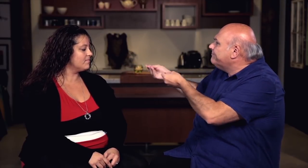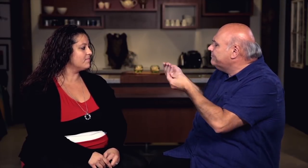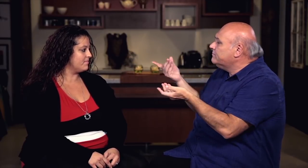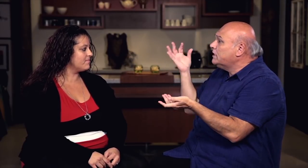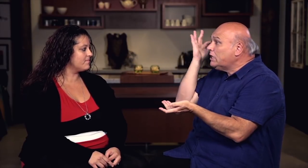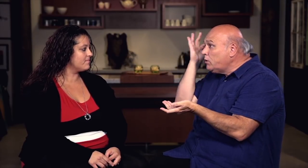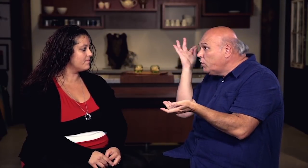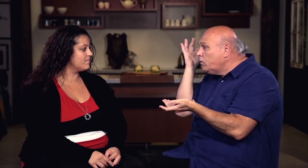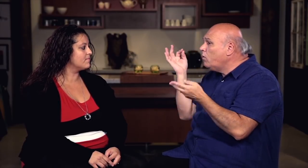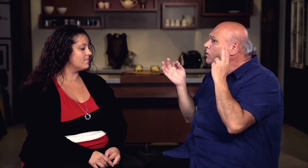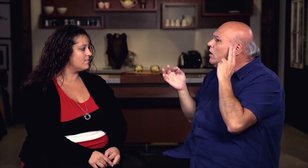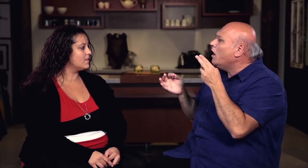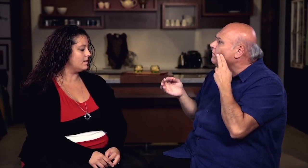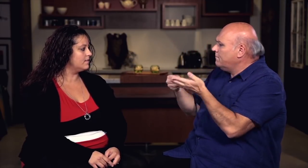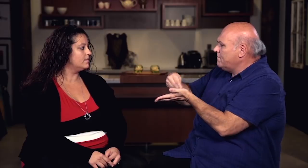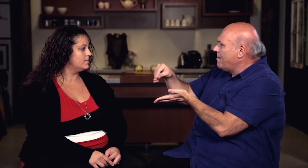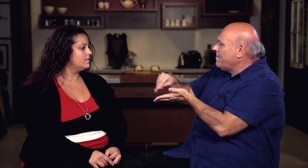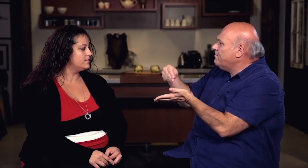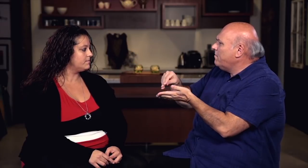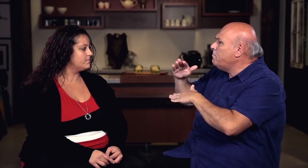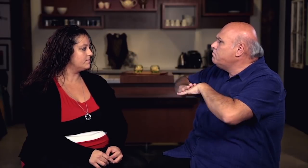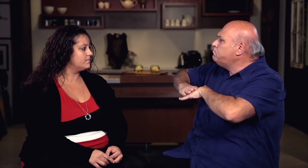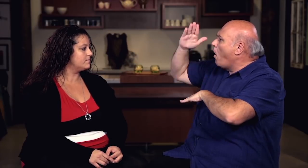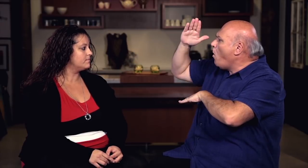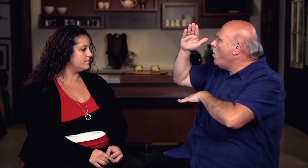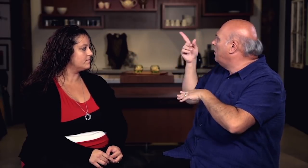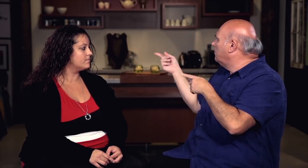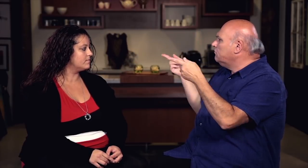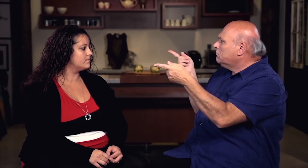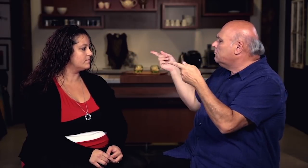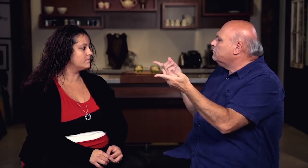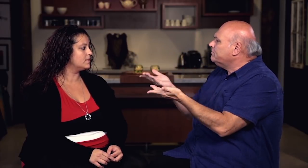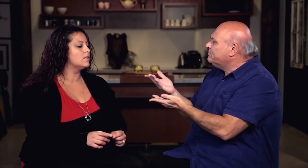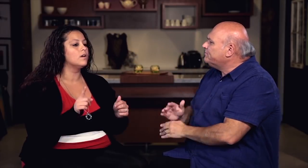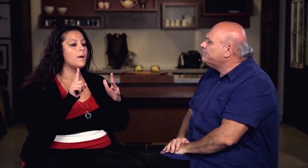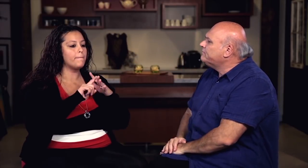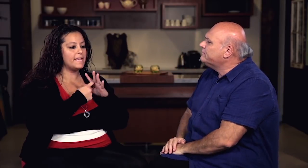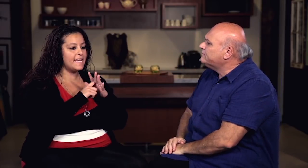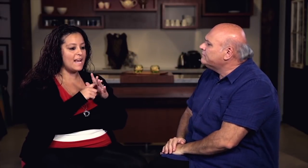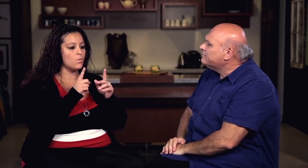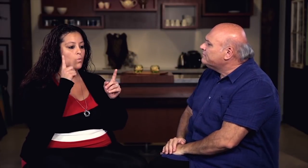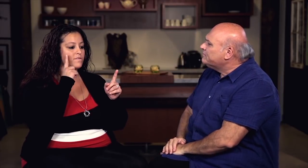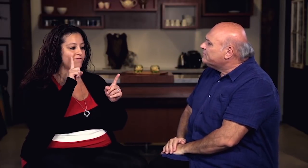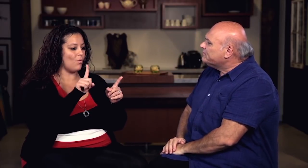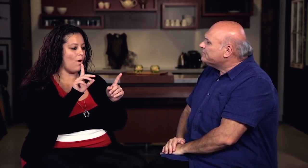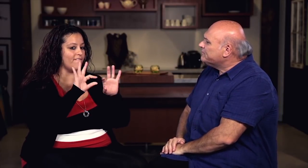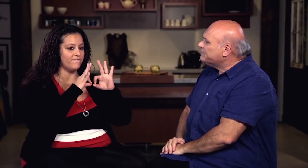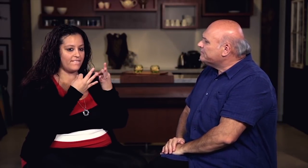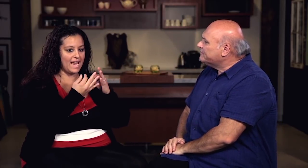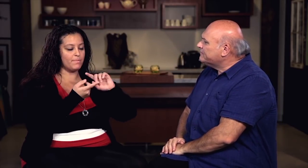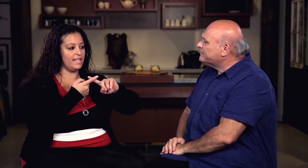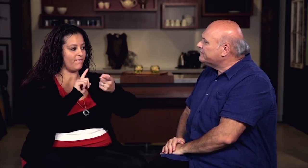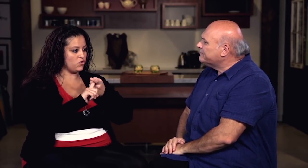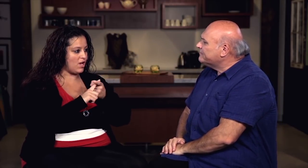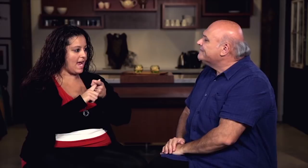most to - hearing or deaf customers? In the beginning I was baking for my family and friends.